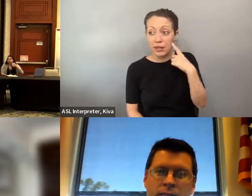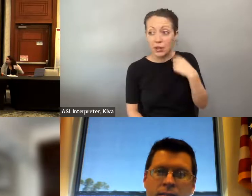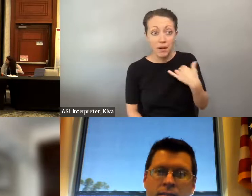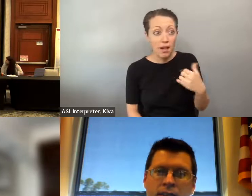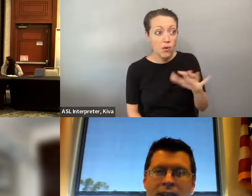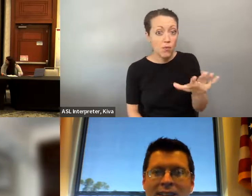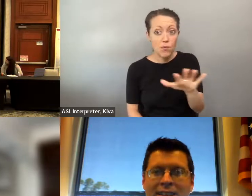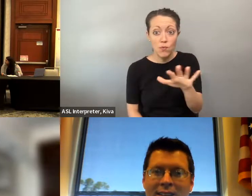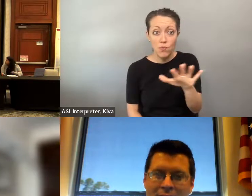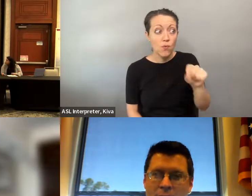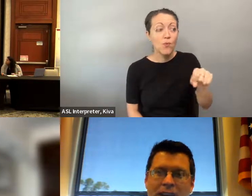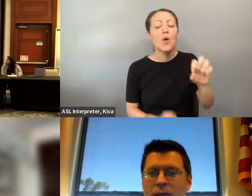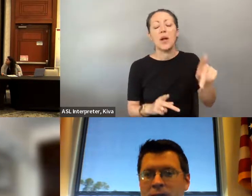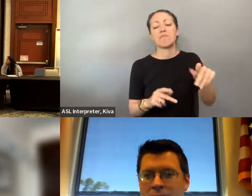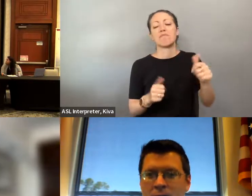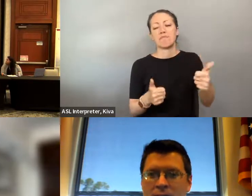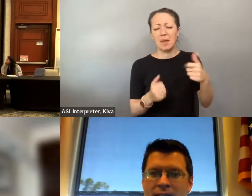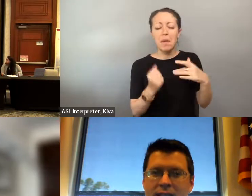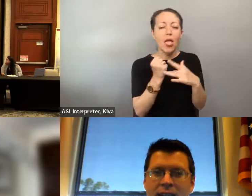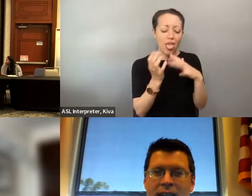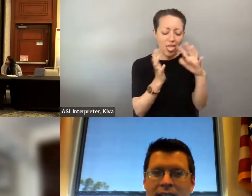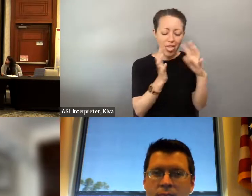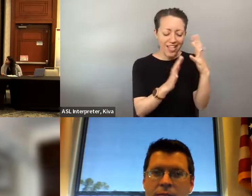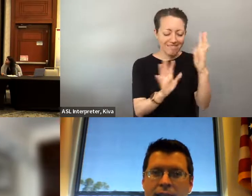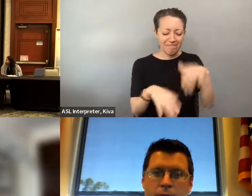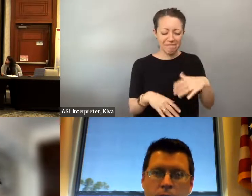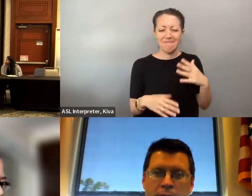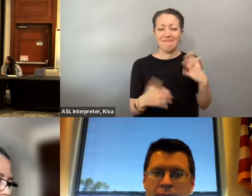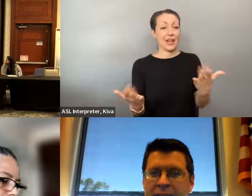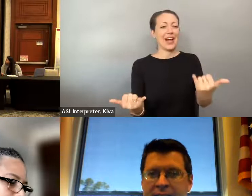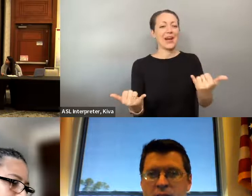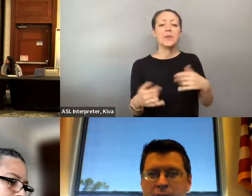yes, I apologize about that. Can you all hear me? » David: yes, I apologize Take it away about that. Can y'all hear me okay?